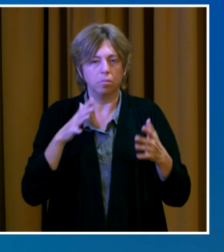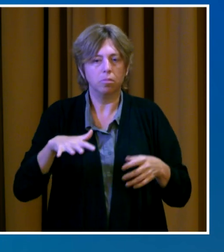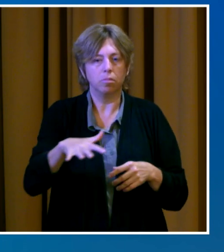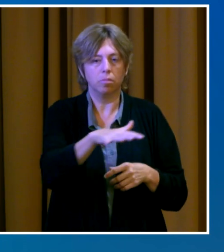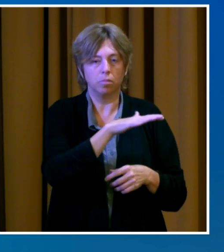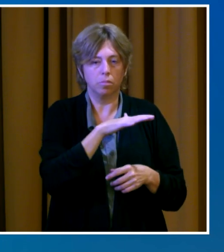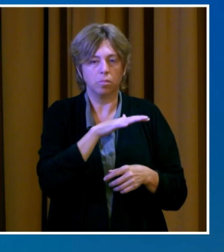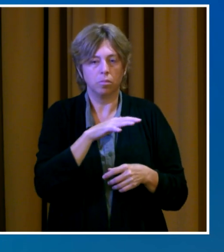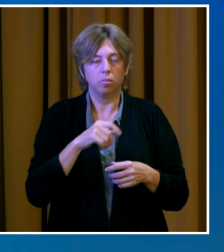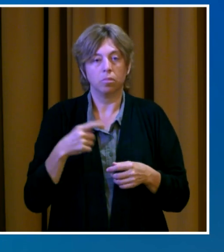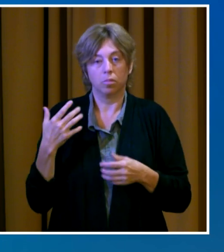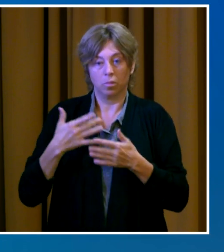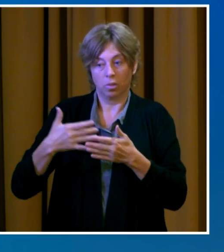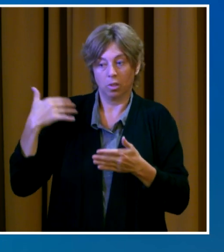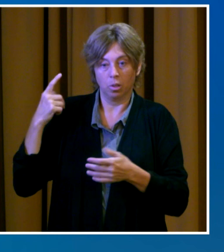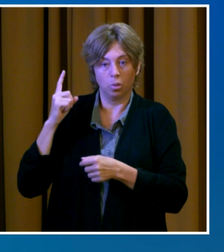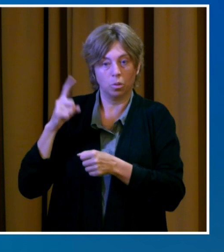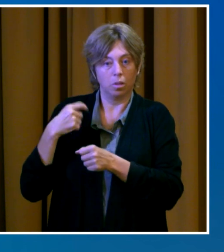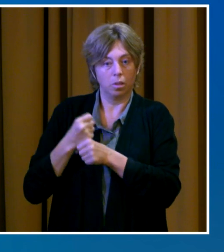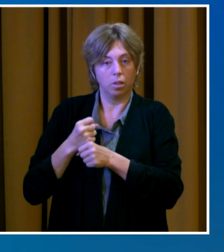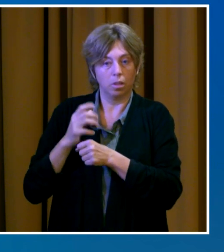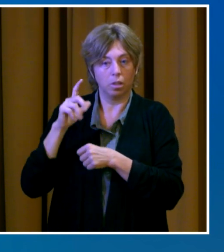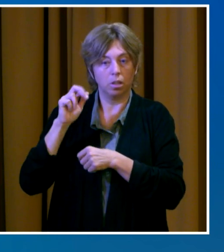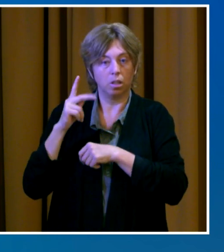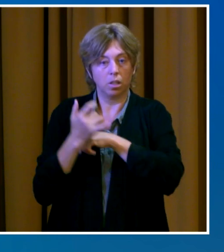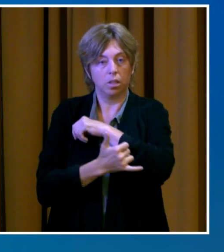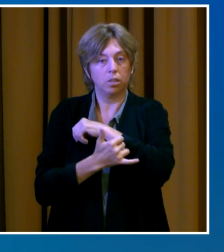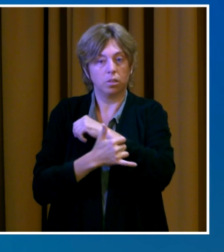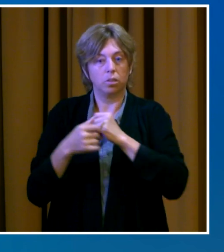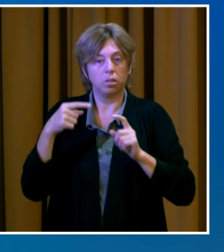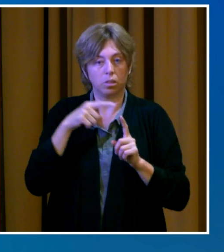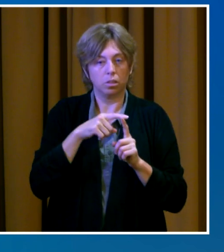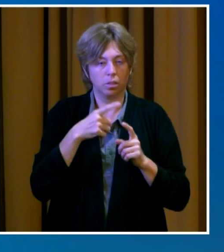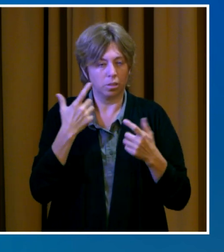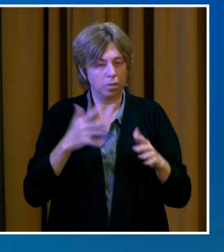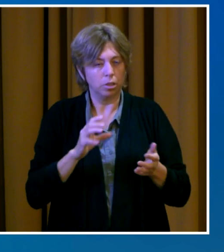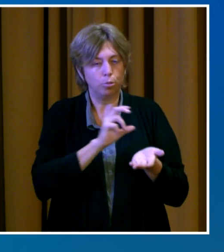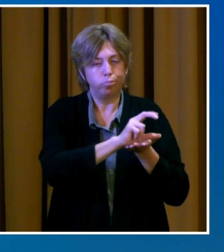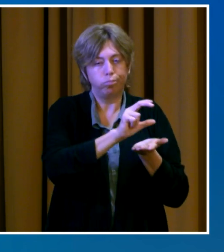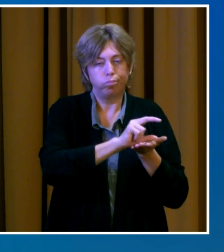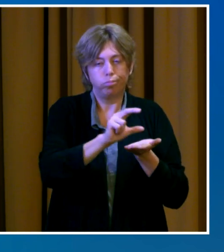distributed nearly 20 million dollars in rent or utility